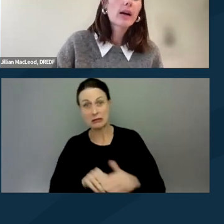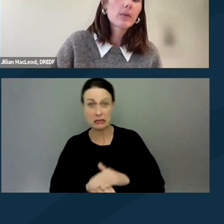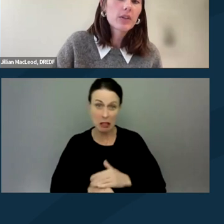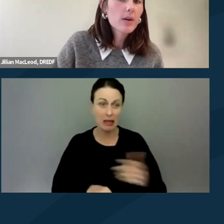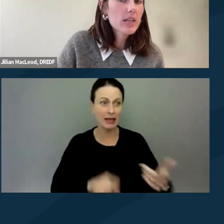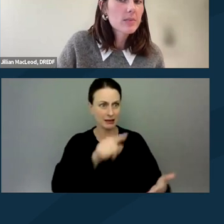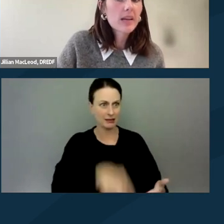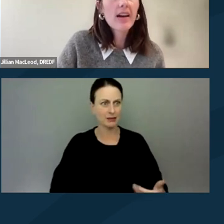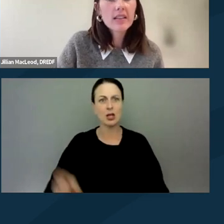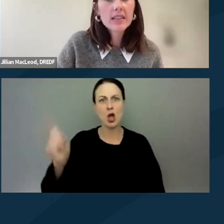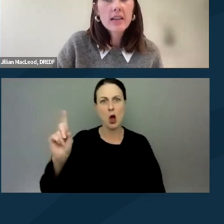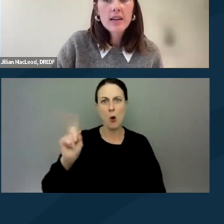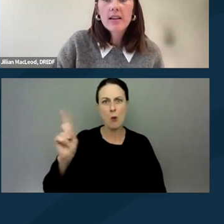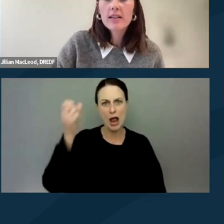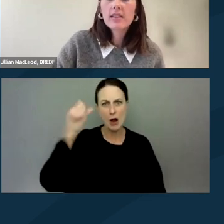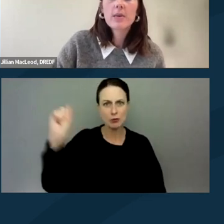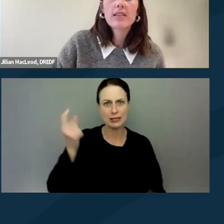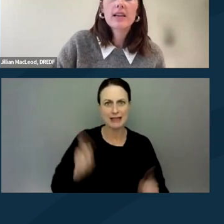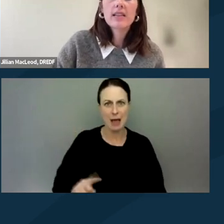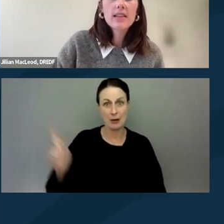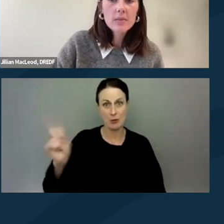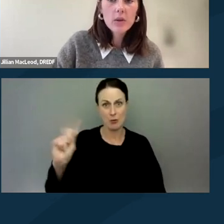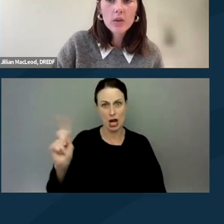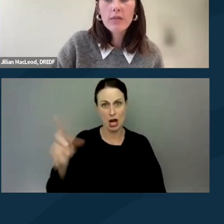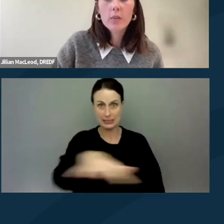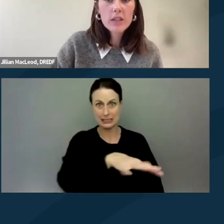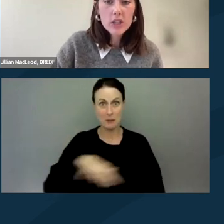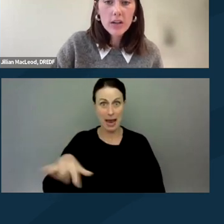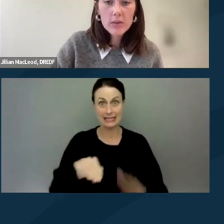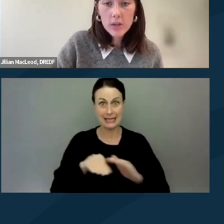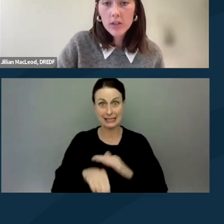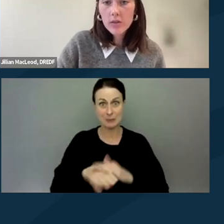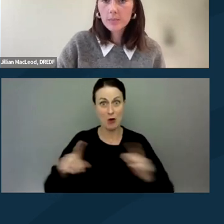where will the protest be held? Is the space accessible for wheelchair users?